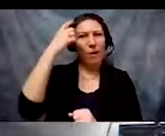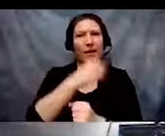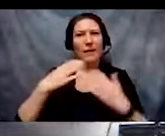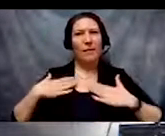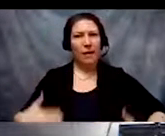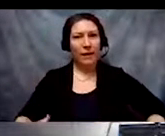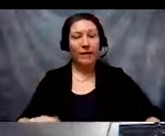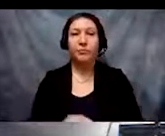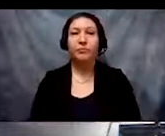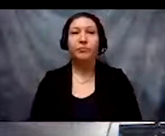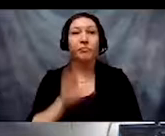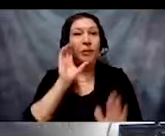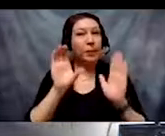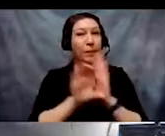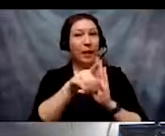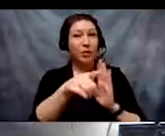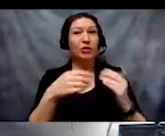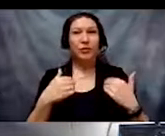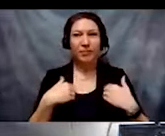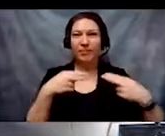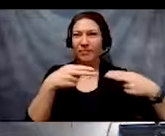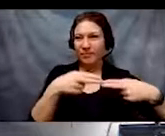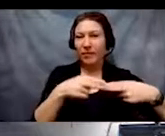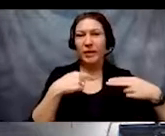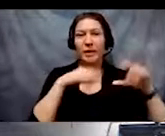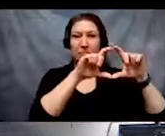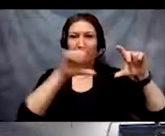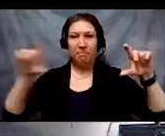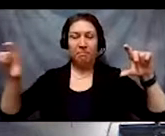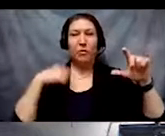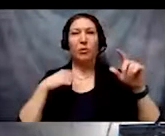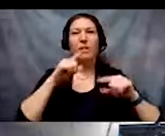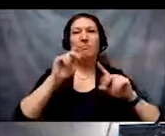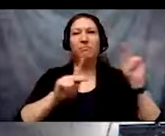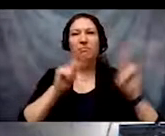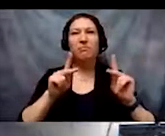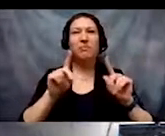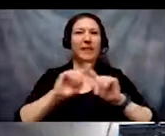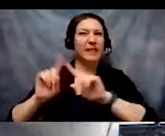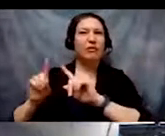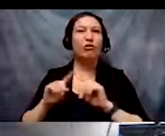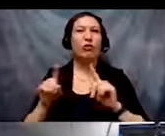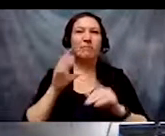shows people of different races, ages and disabilities posing for a photo. They hold a banner that